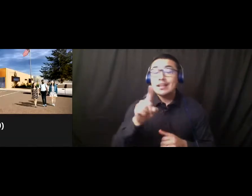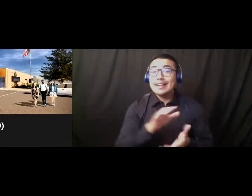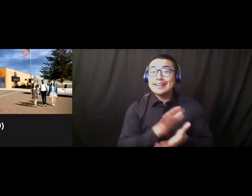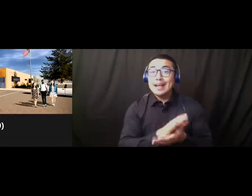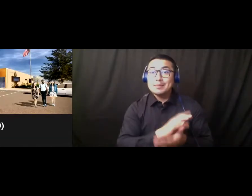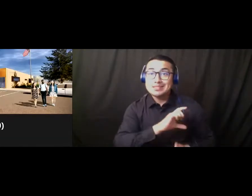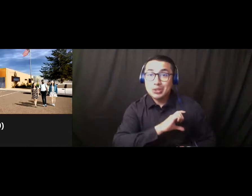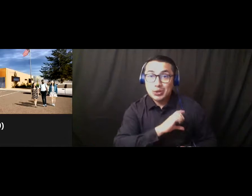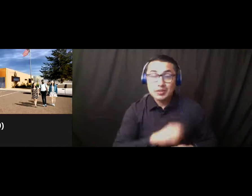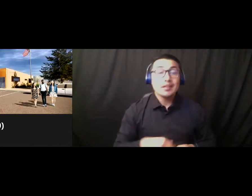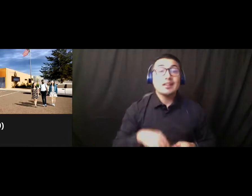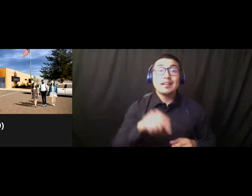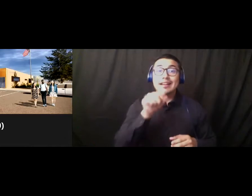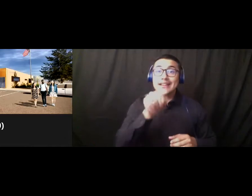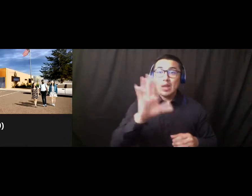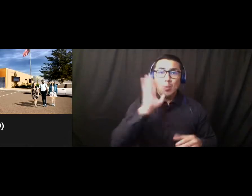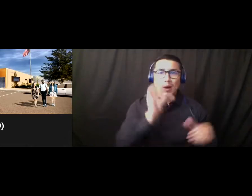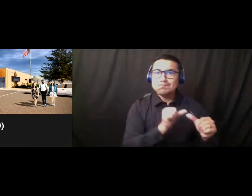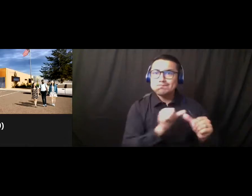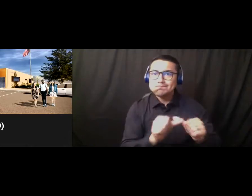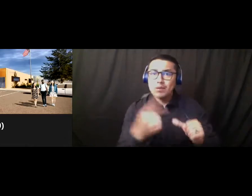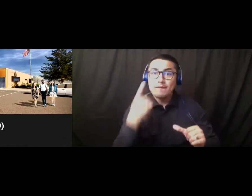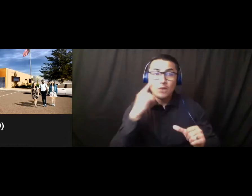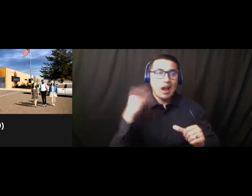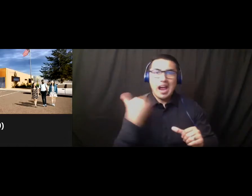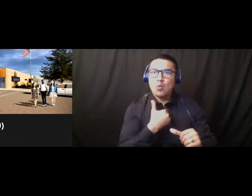will be a permanent facility for our sheriff's and security officers, as well as our